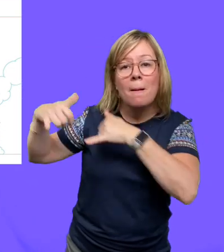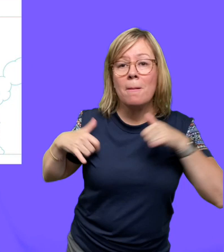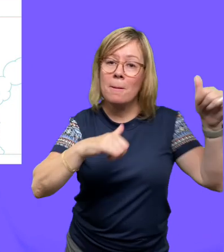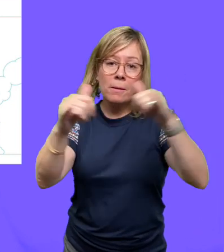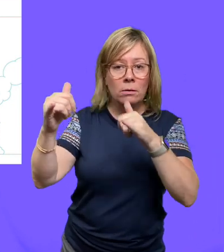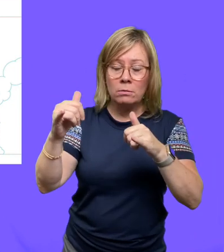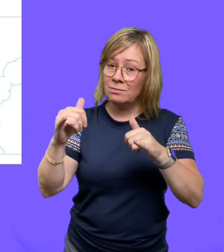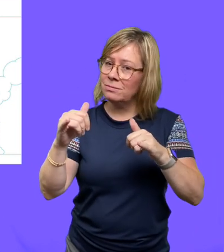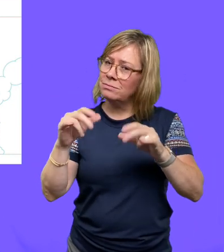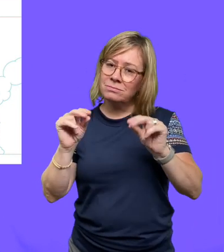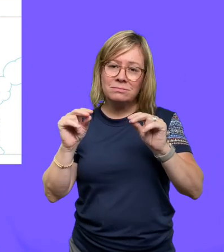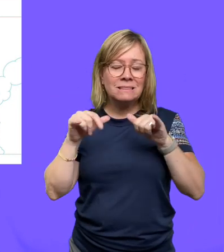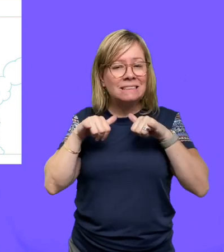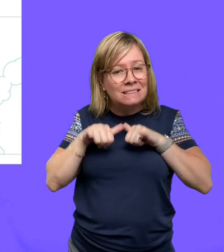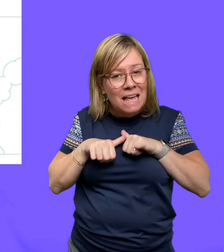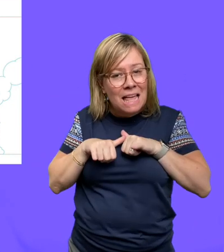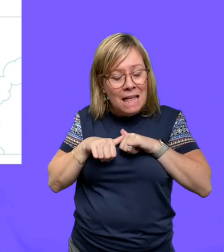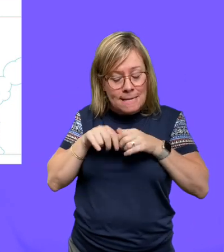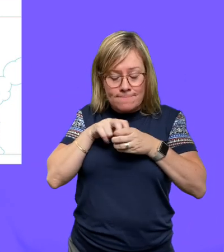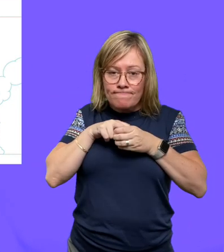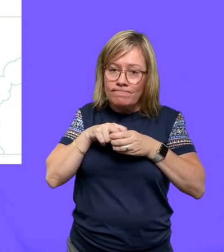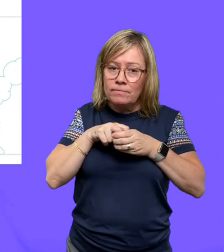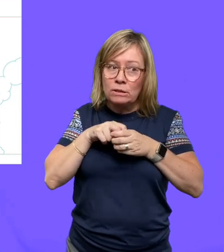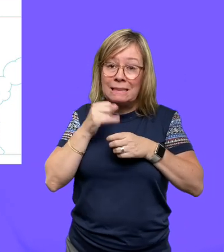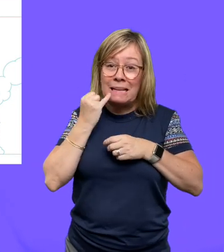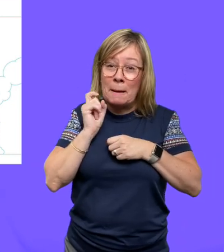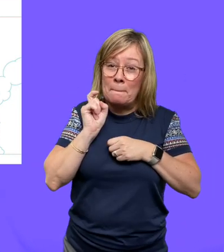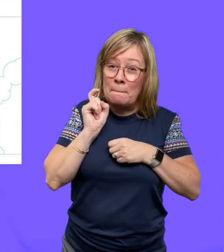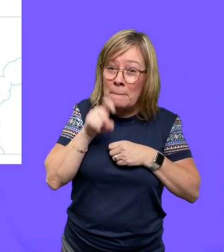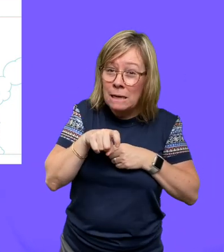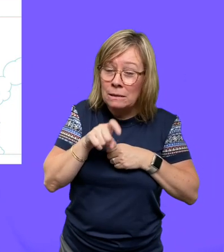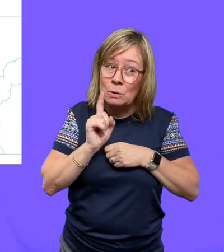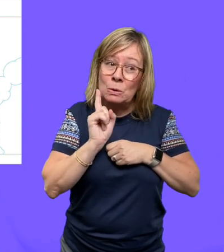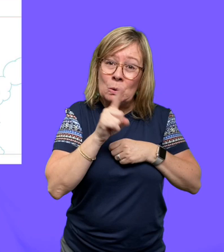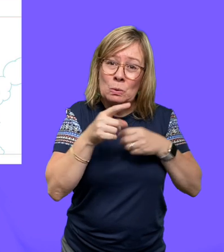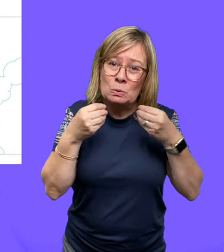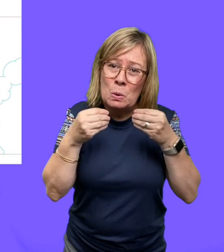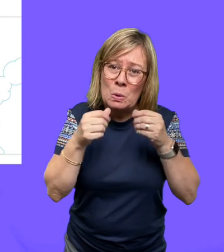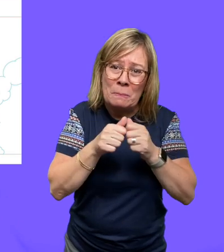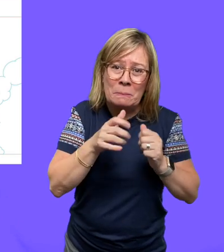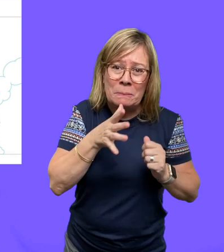large groups. It means to remain in your home. If you have to go to the store with